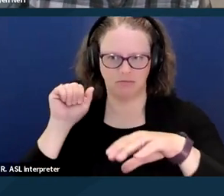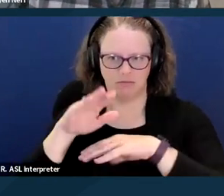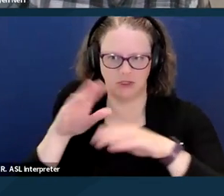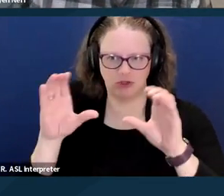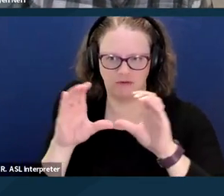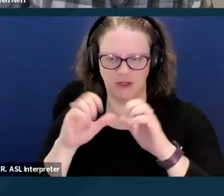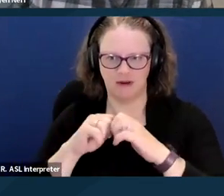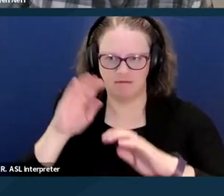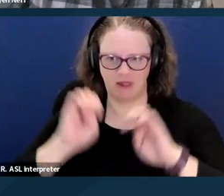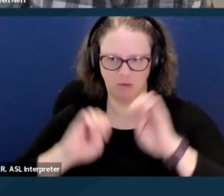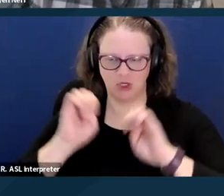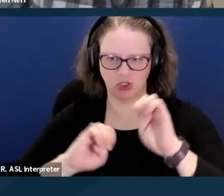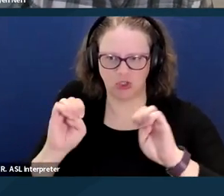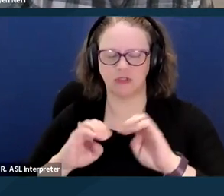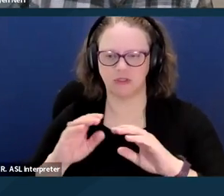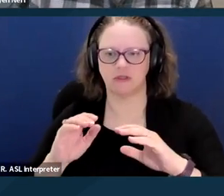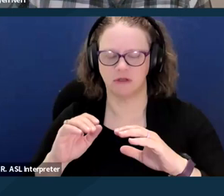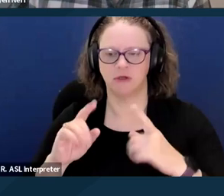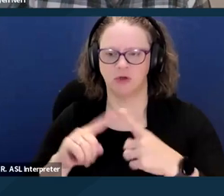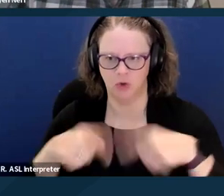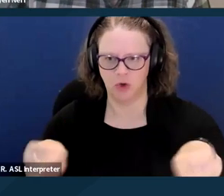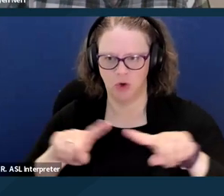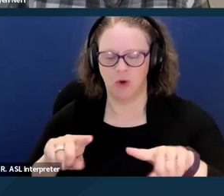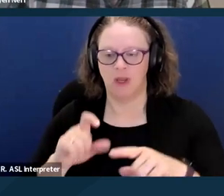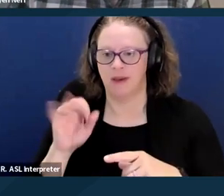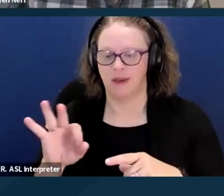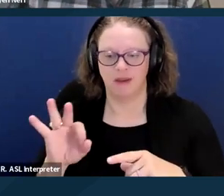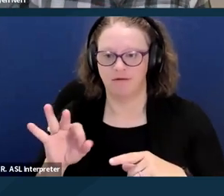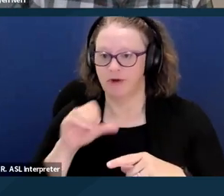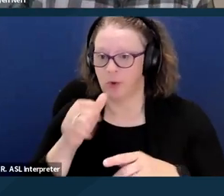So for any reason you don't receive that information, usually it's sent out a couple days after the training.